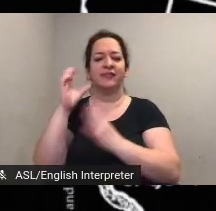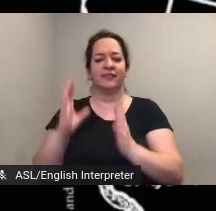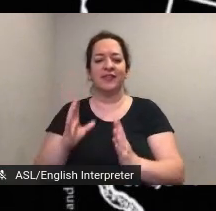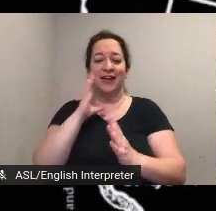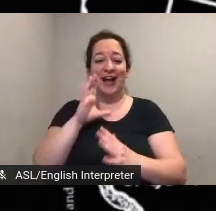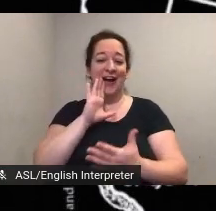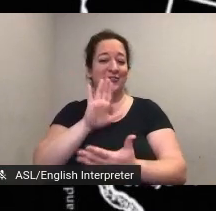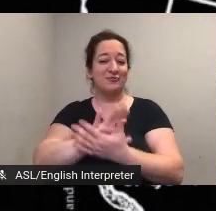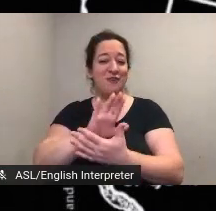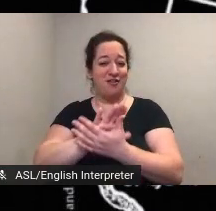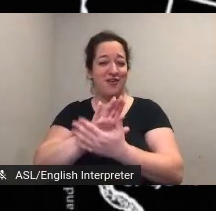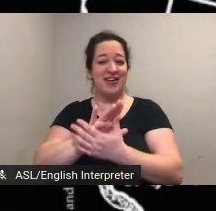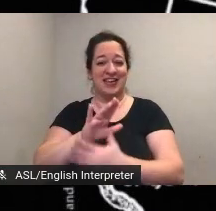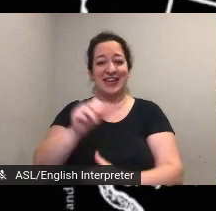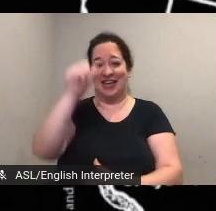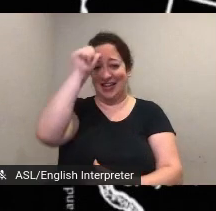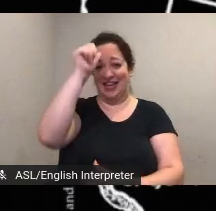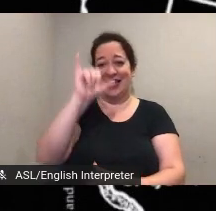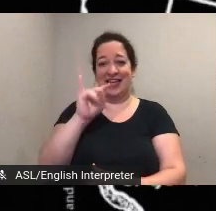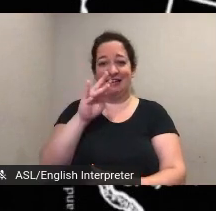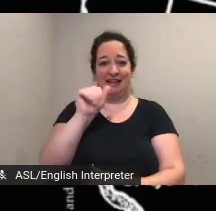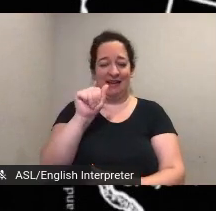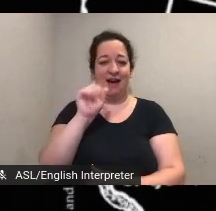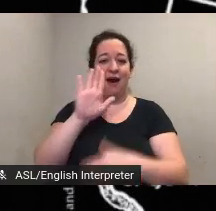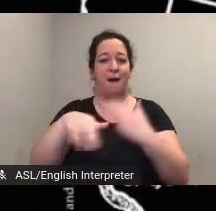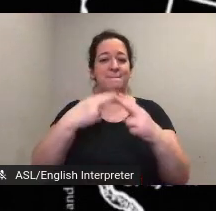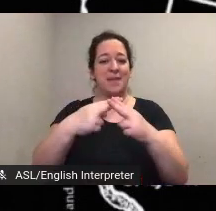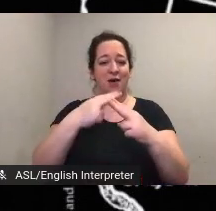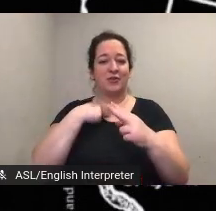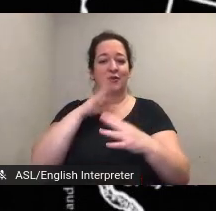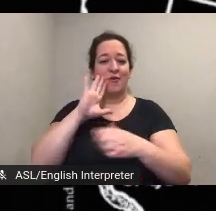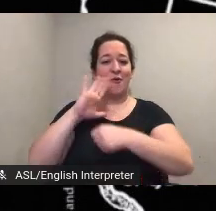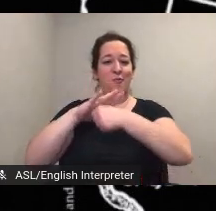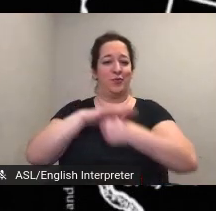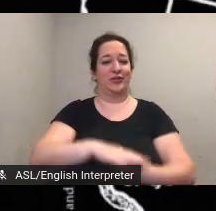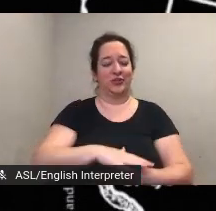exposing oppression ramabai saraswati even visited emily's